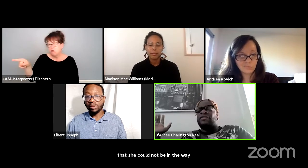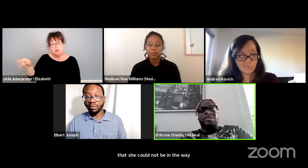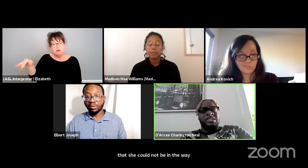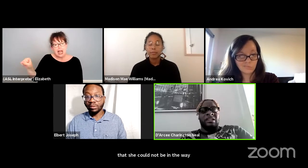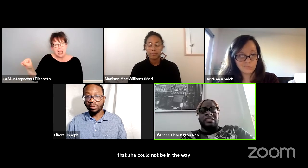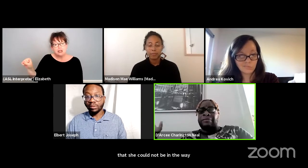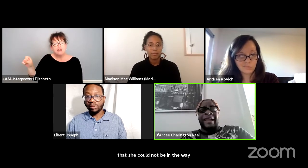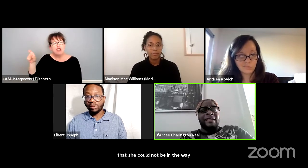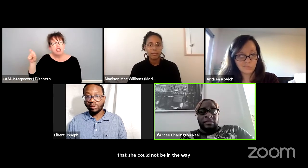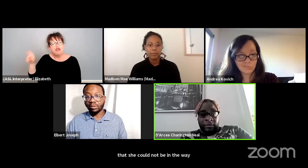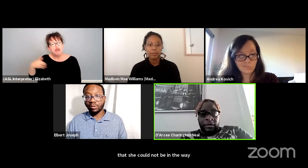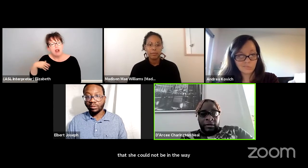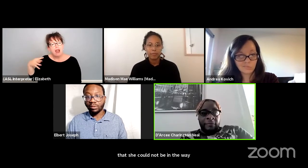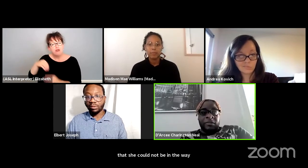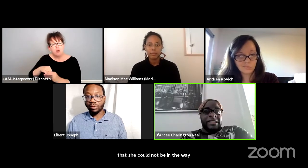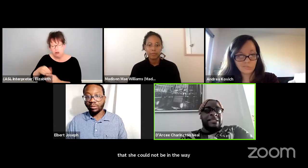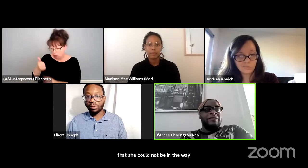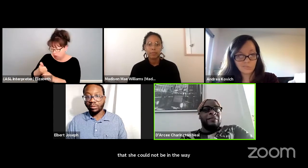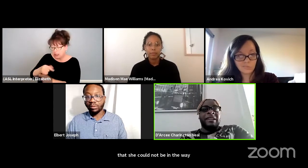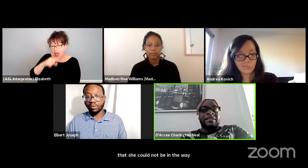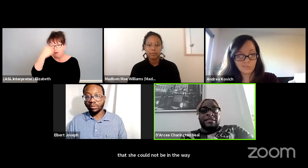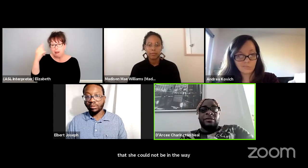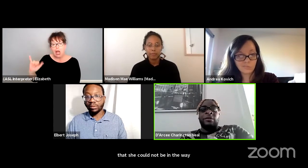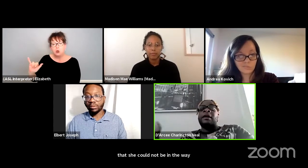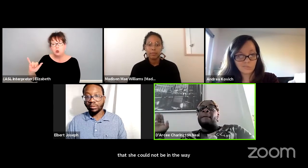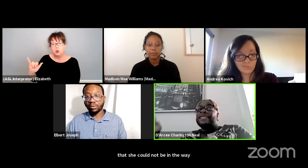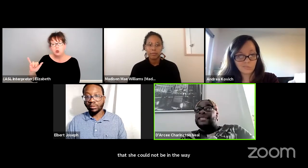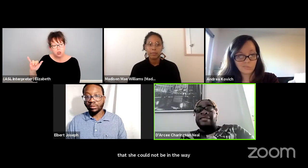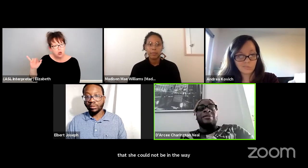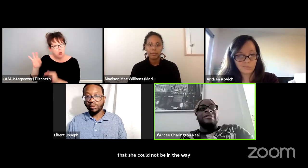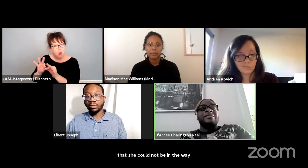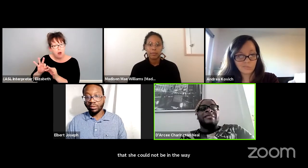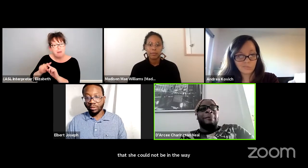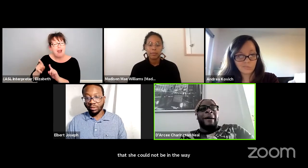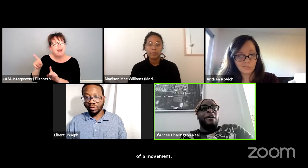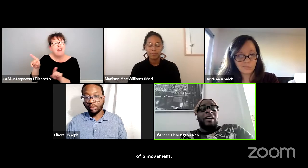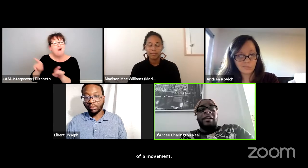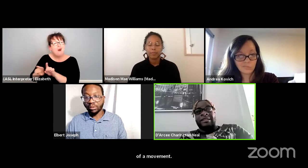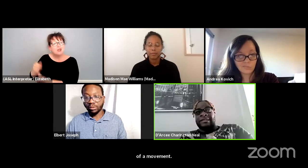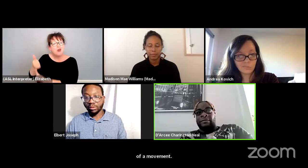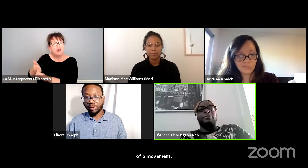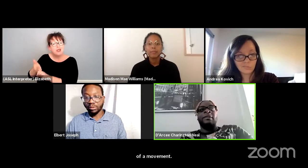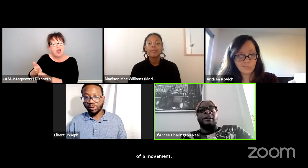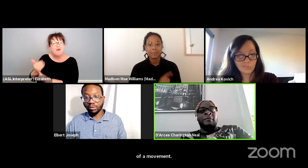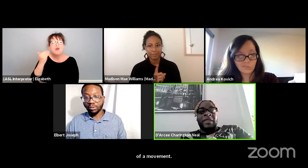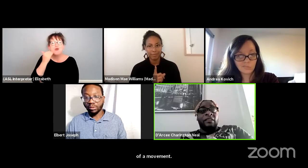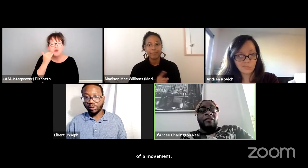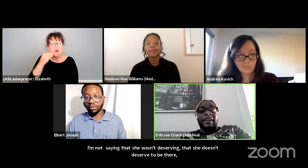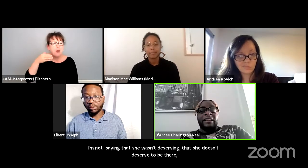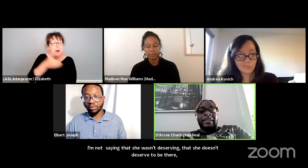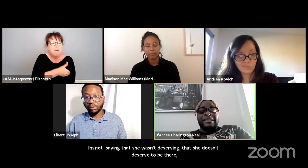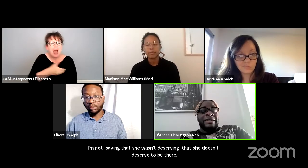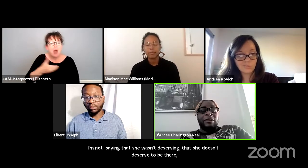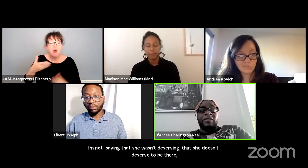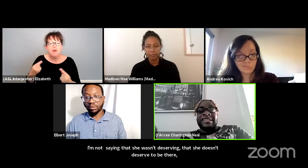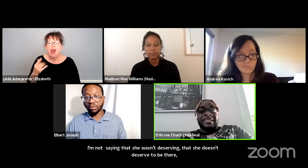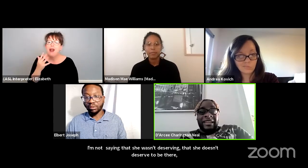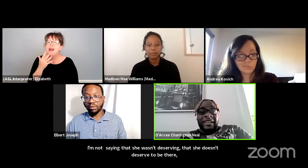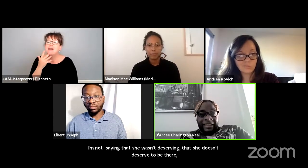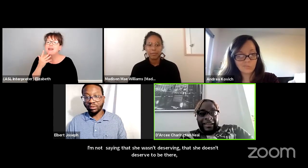Of course he does, she black too. She deserve to be there too but she also understood the power of colorism. And the fact that light-skinned privilege is a thing.